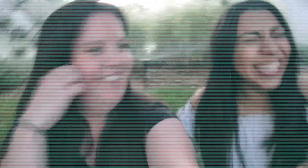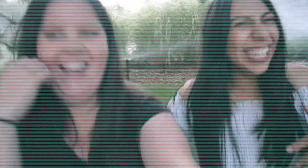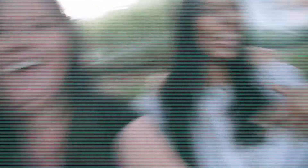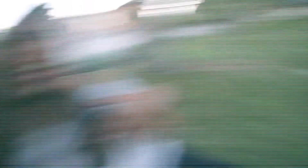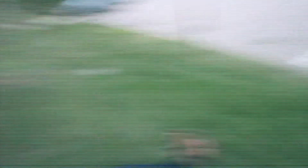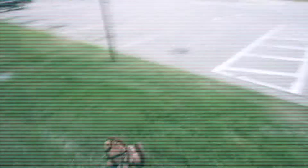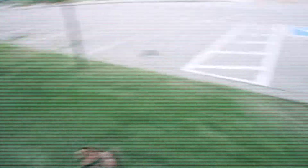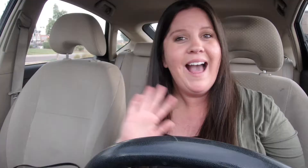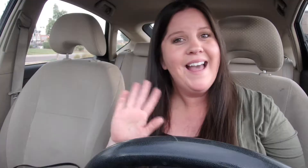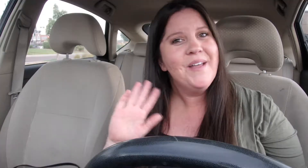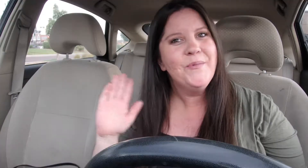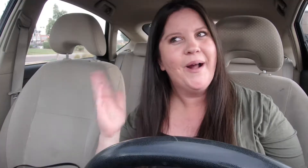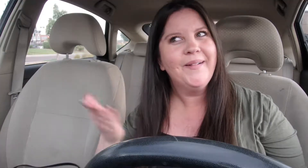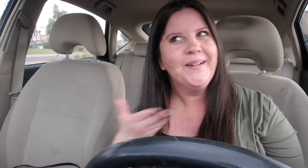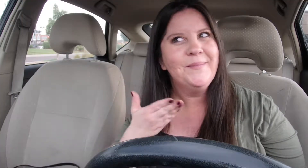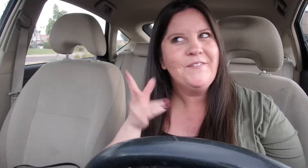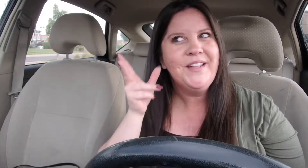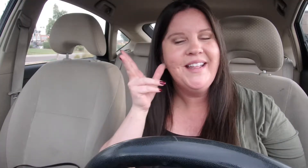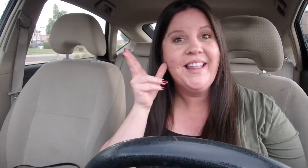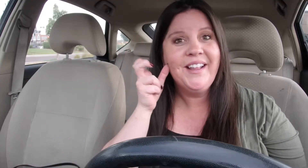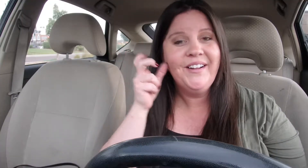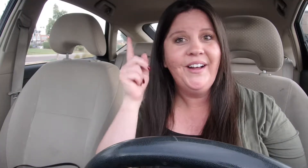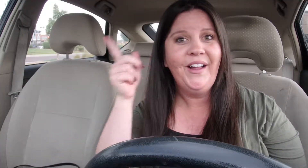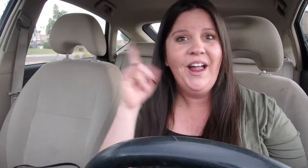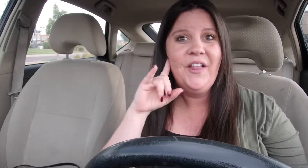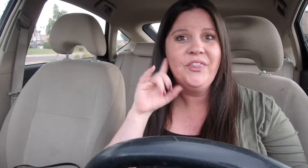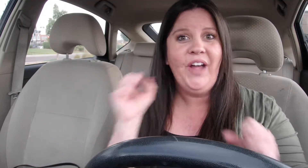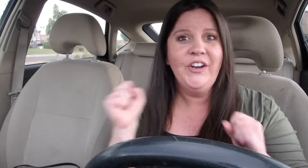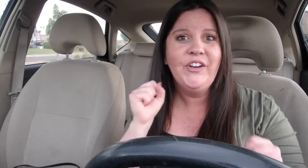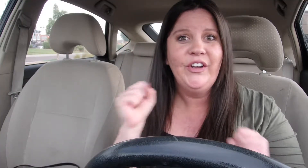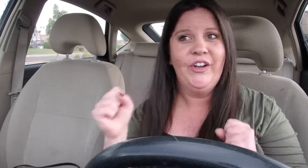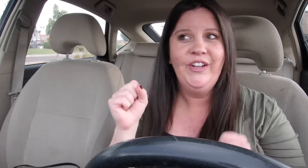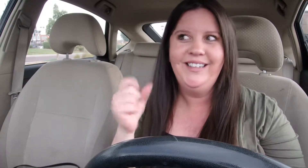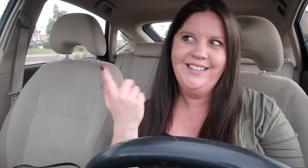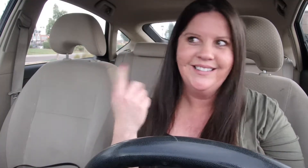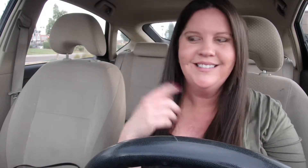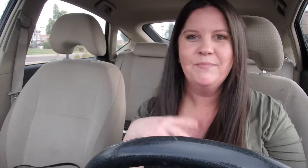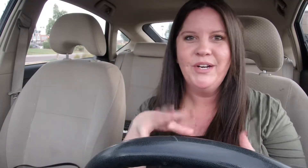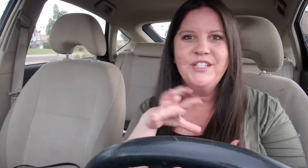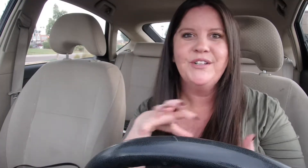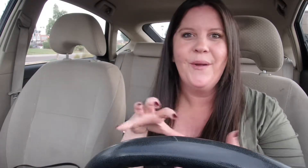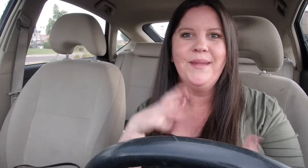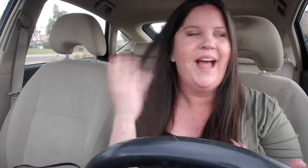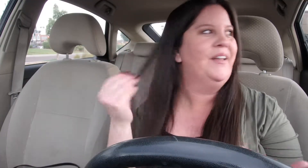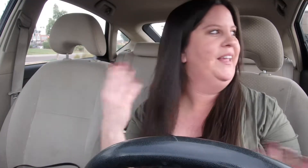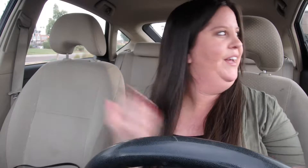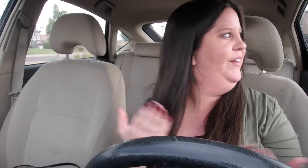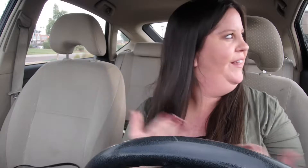Hi welcome if you hear the thunder it is pretty stormy out here